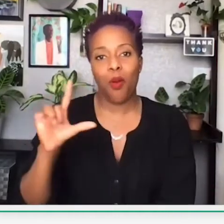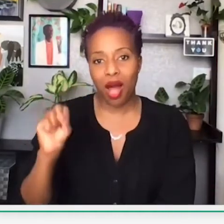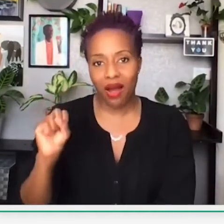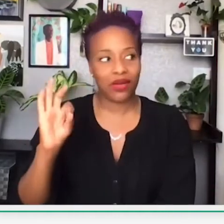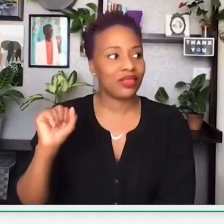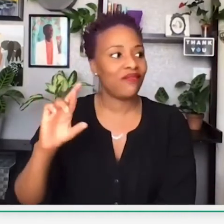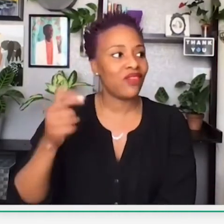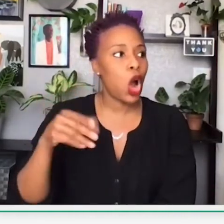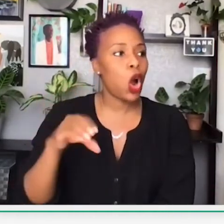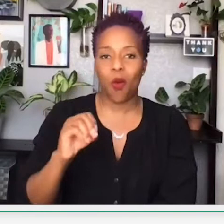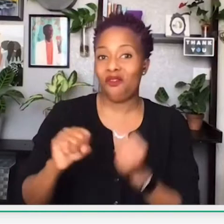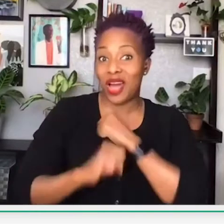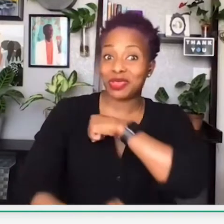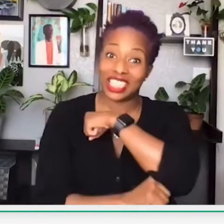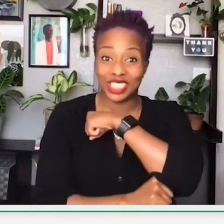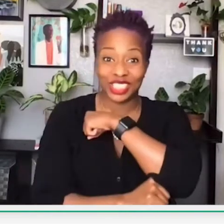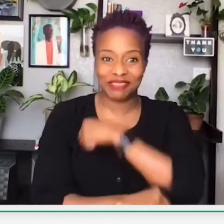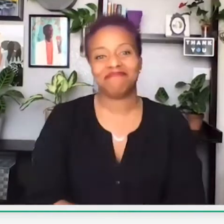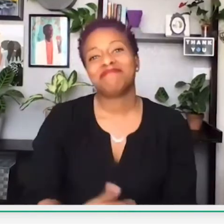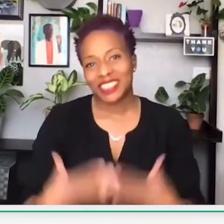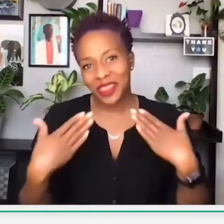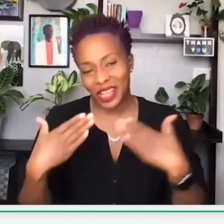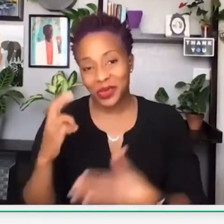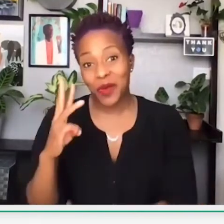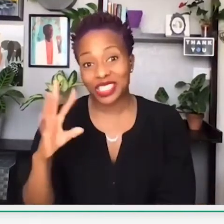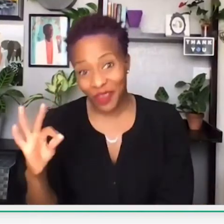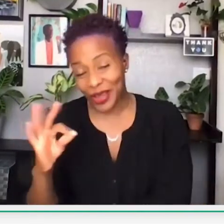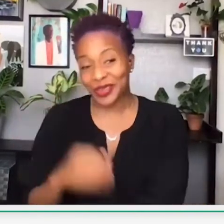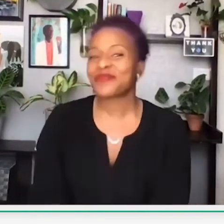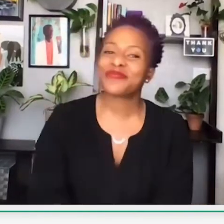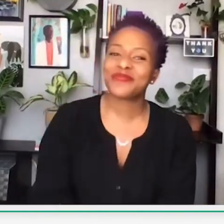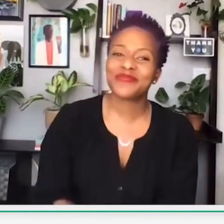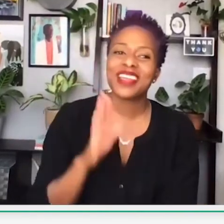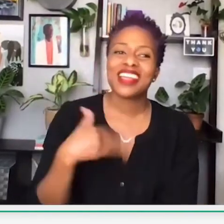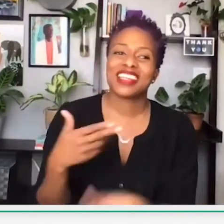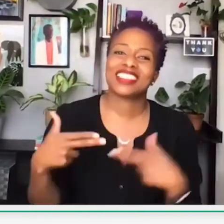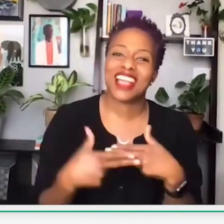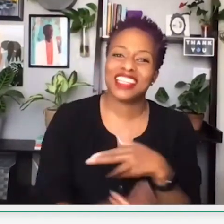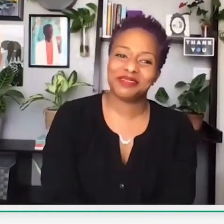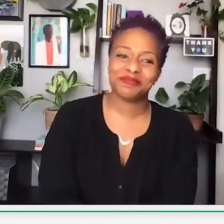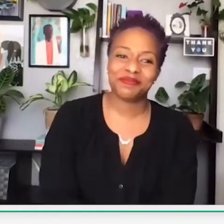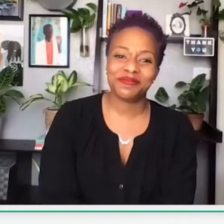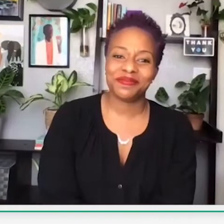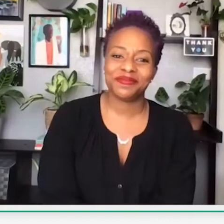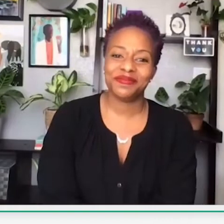they've been great. And we've also had great support from the Wells Fargo Foundation. So, thanks to Wells Fargo. Next slide.